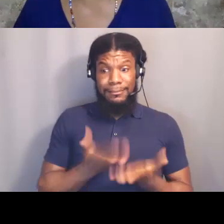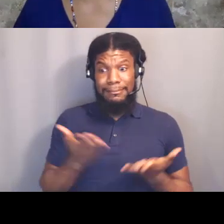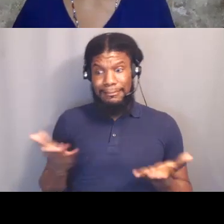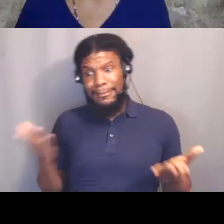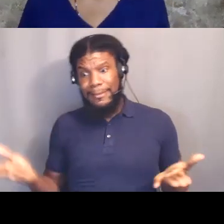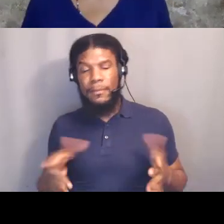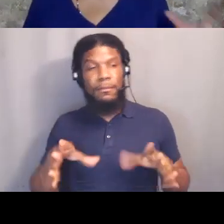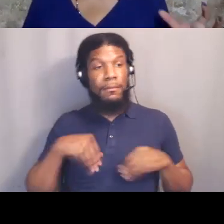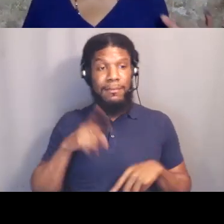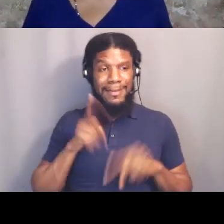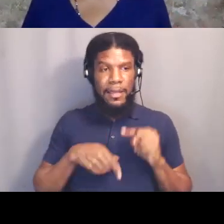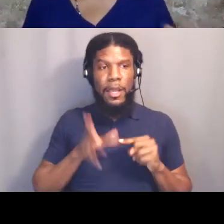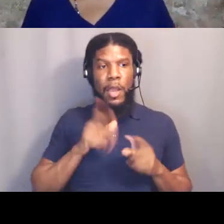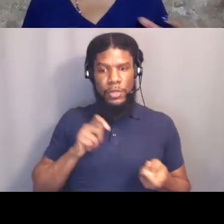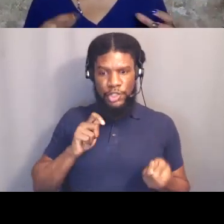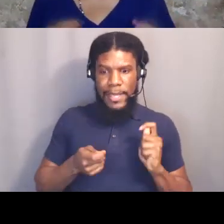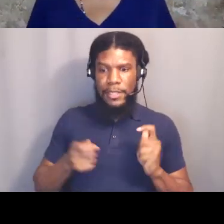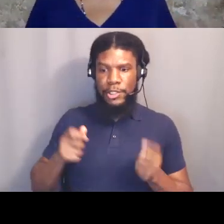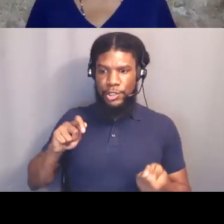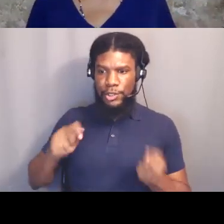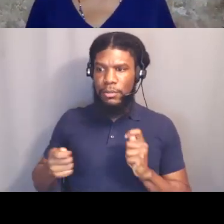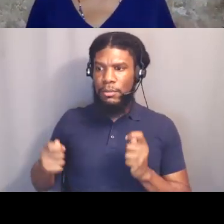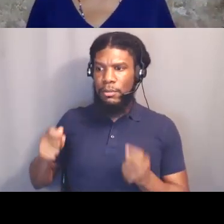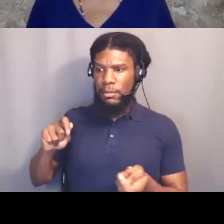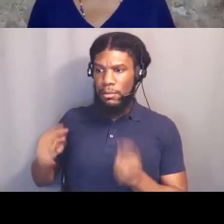Right. And so when we think about these conflicting realities